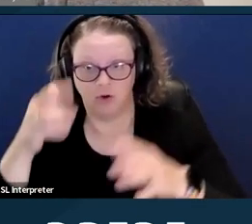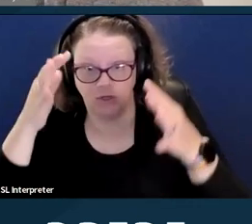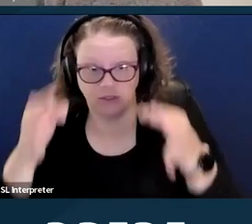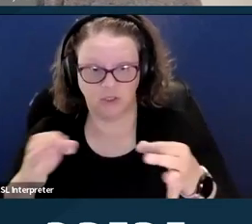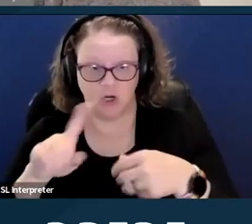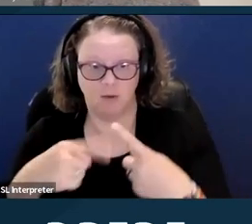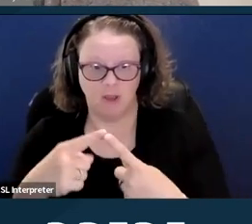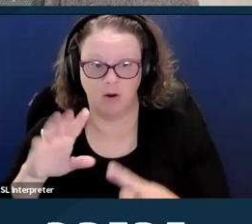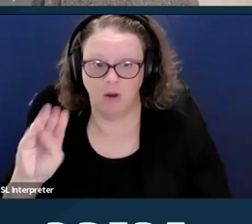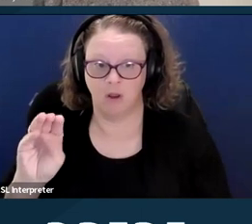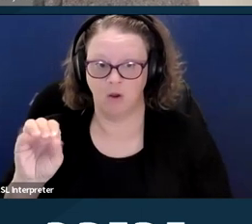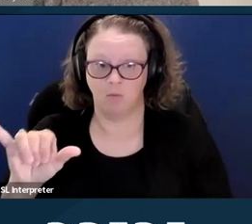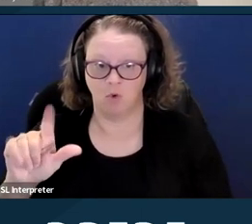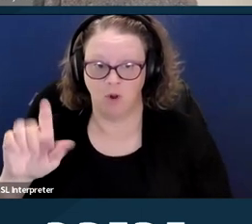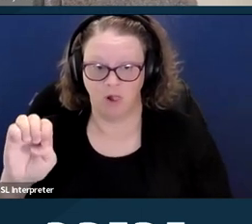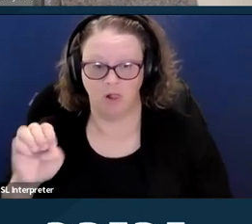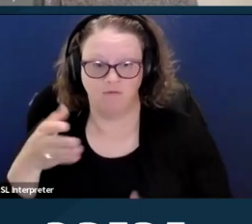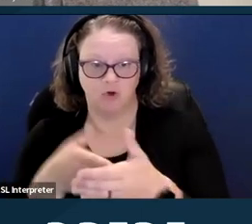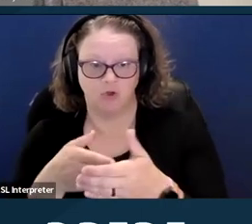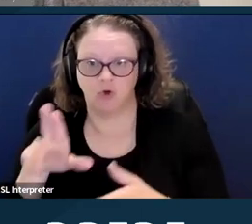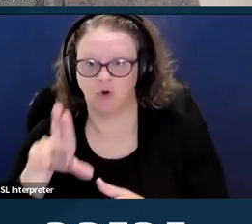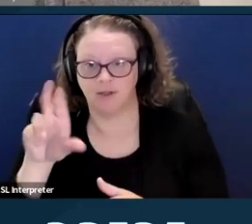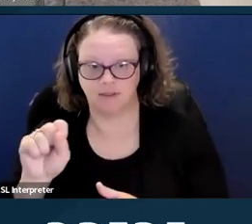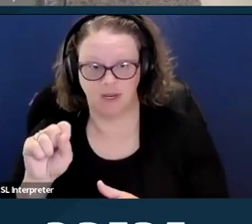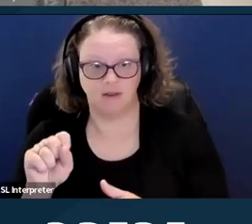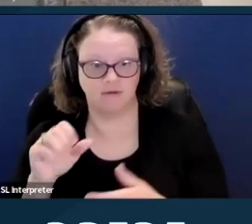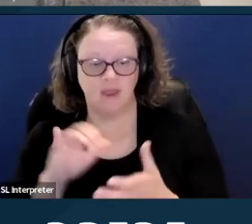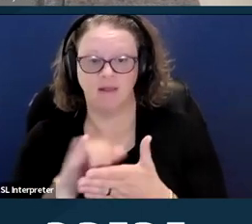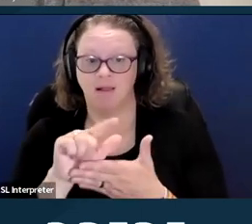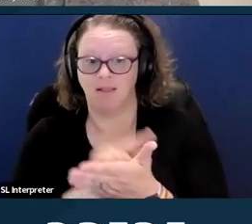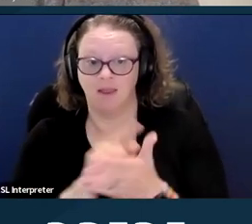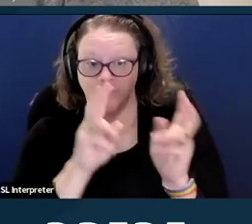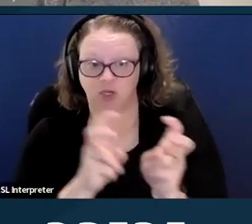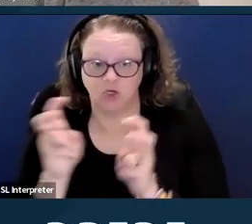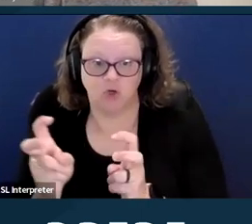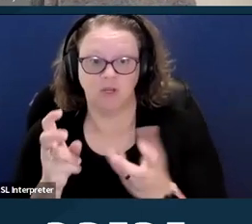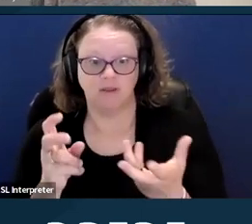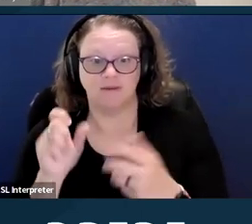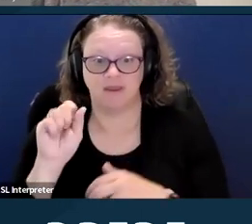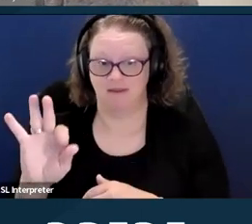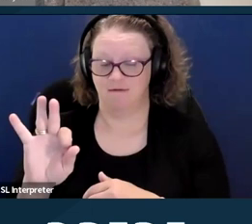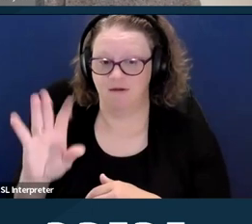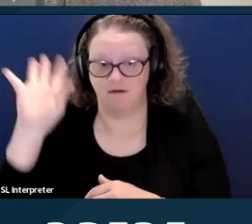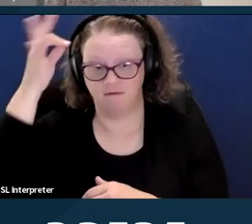And the legal issue in that case was whether a federal law called EMTALA